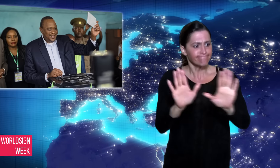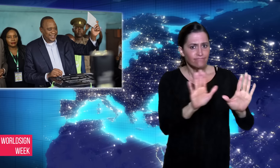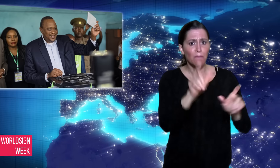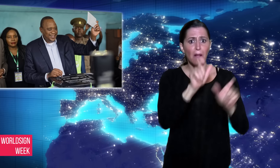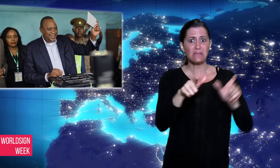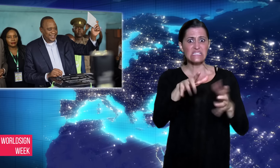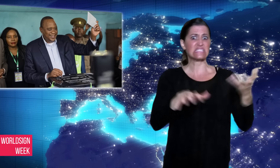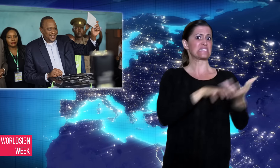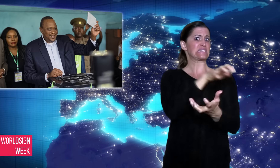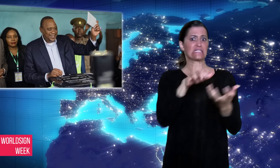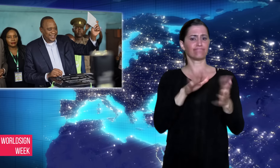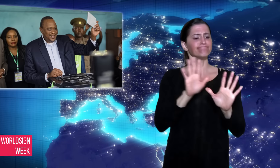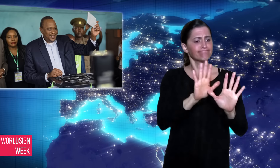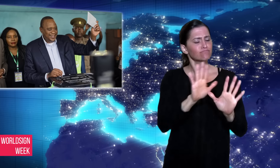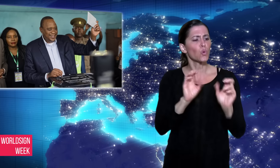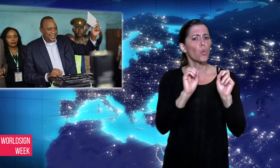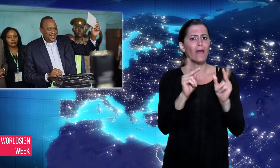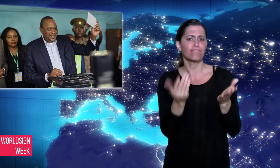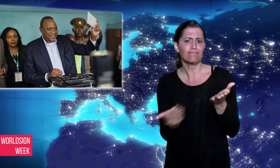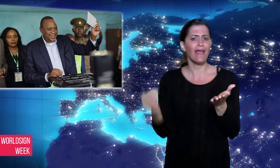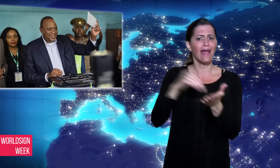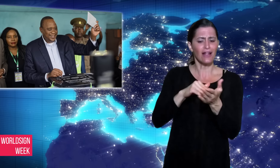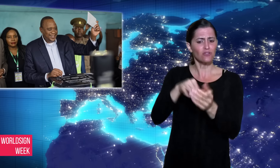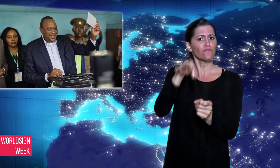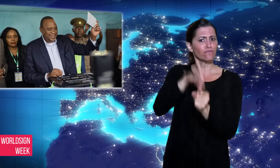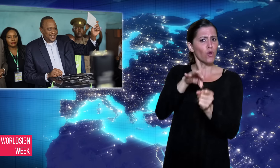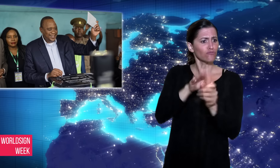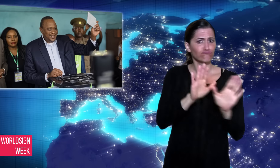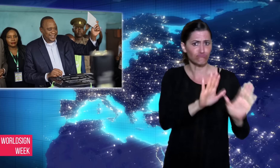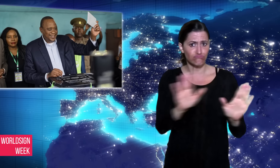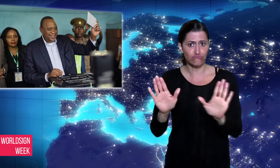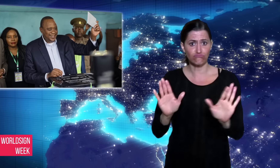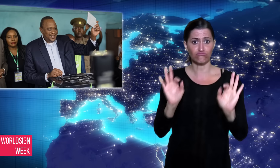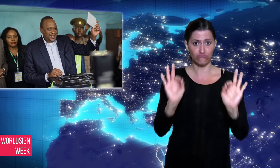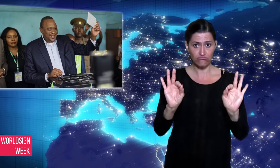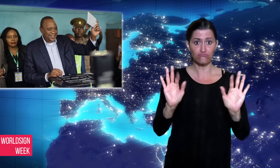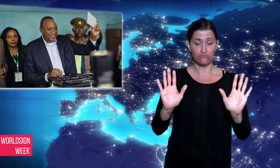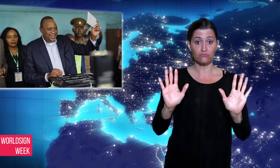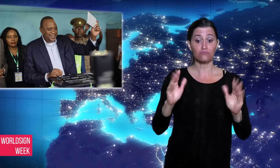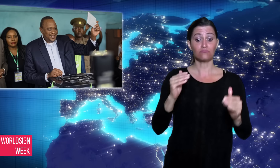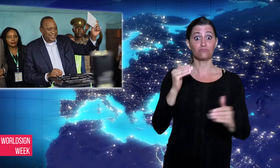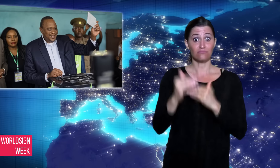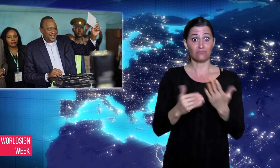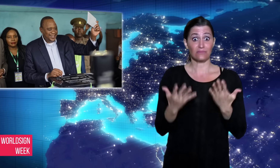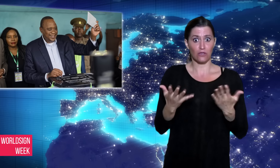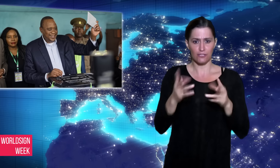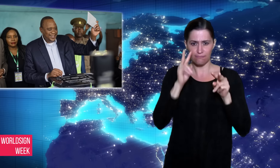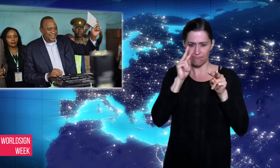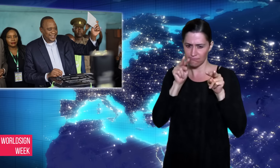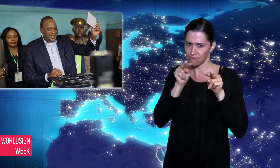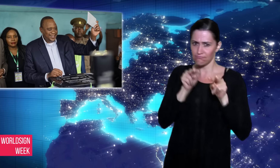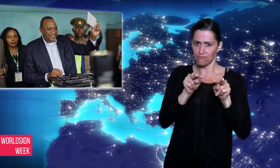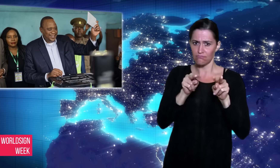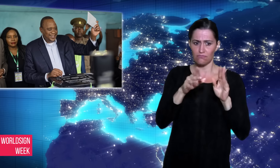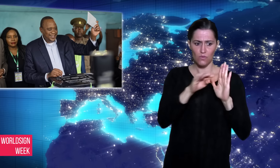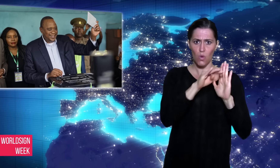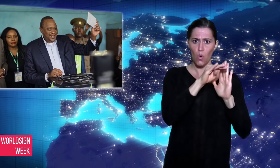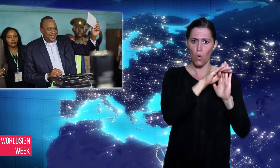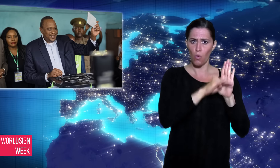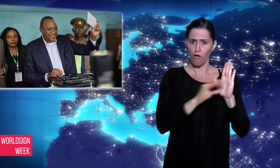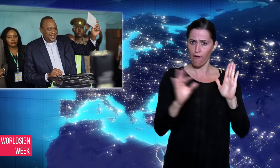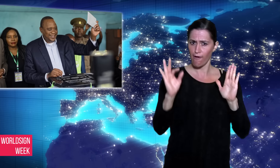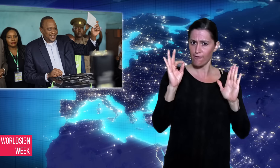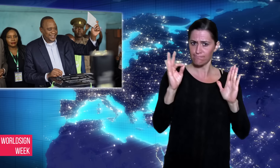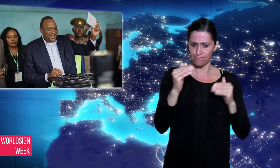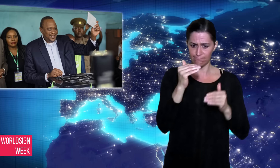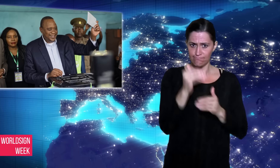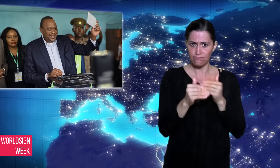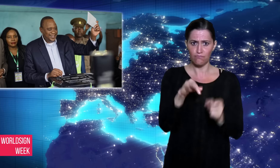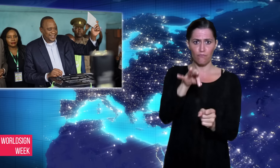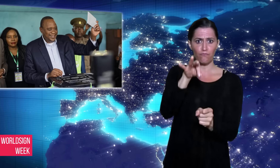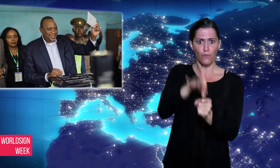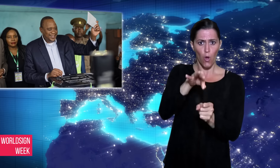fixed when Kenyatta won again although